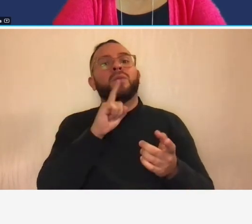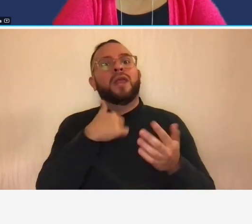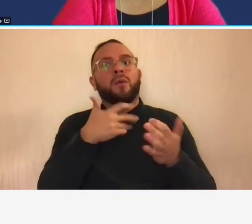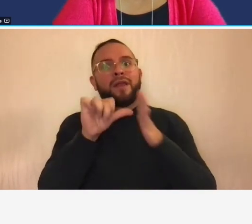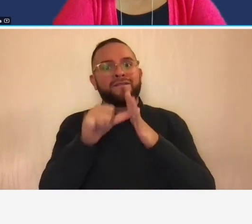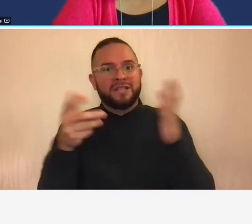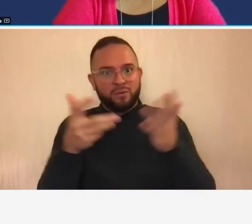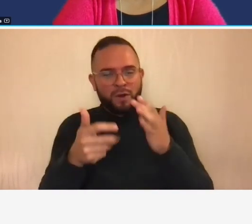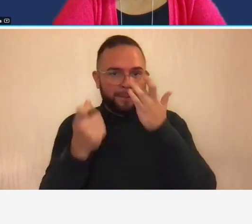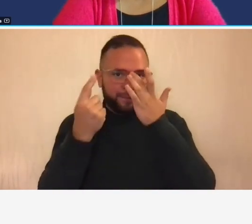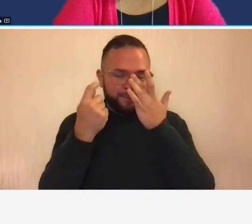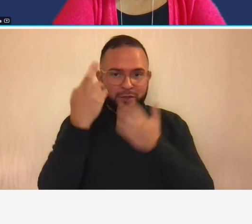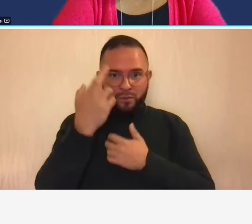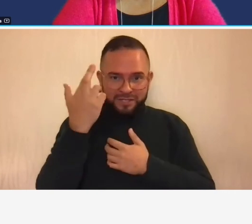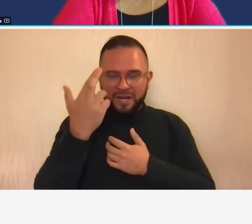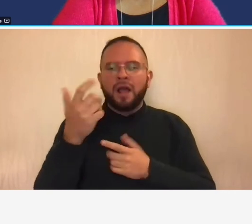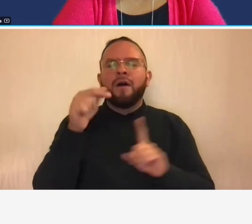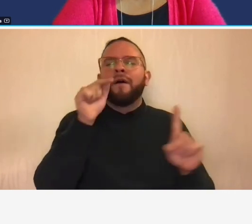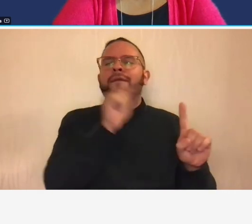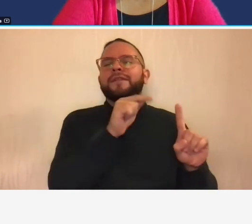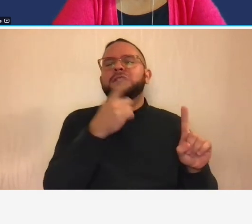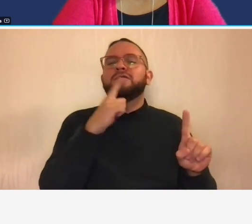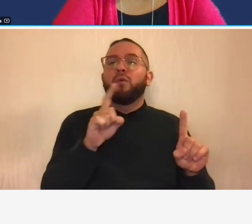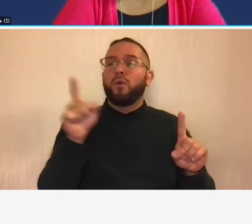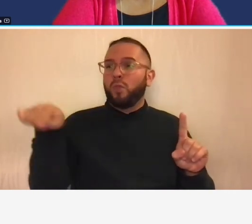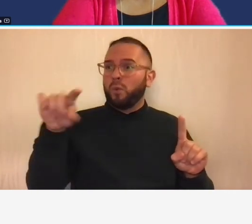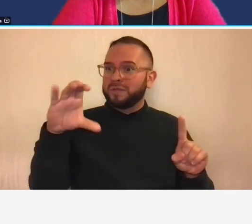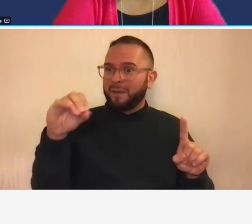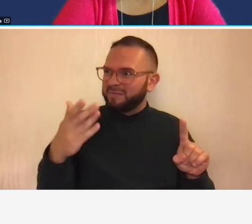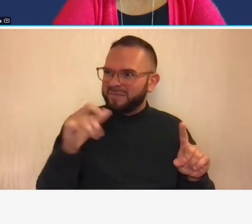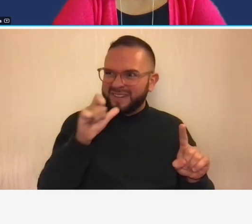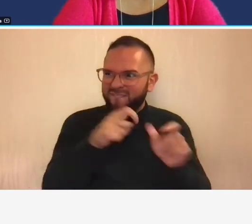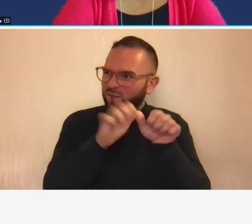is to allow companies that are not fully compliant as far as their accounting system to allow them to